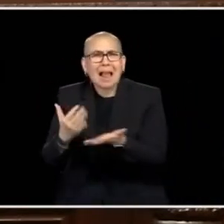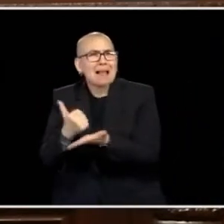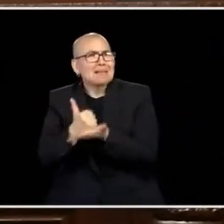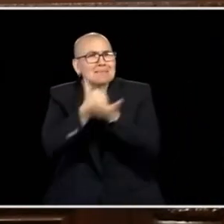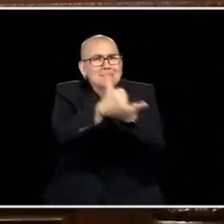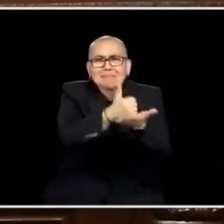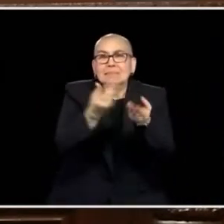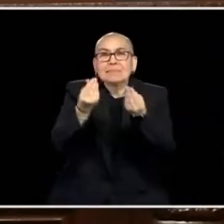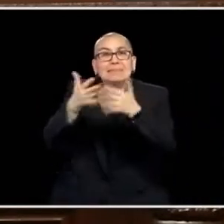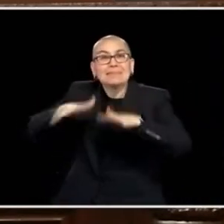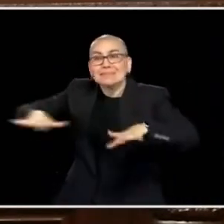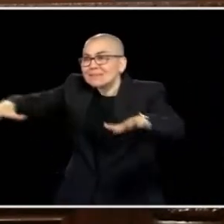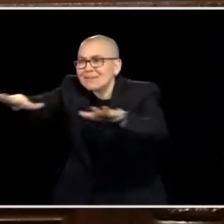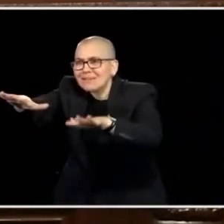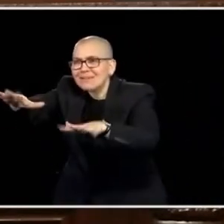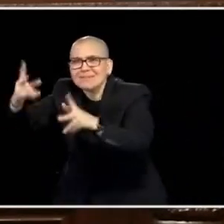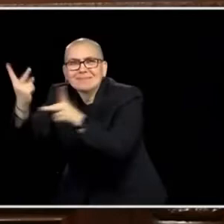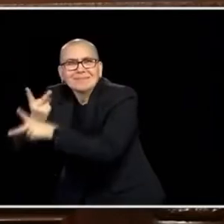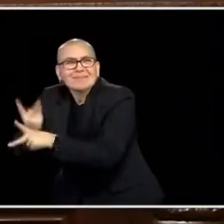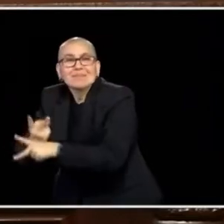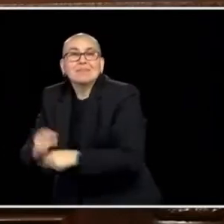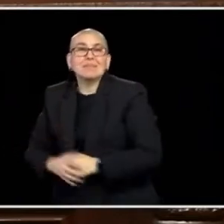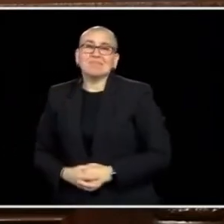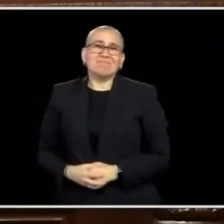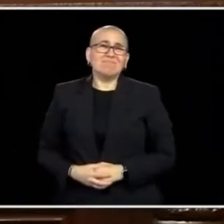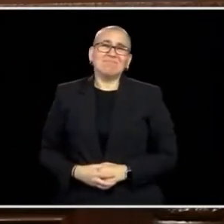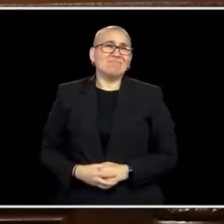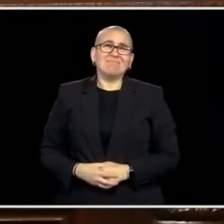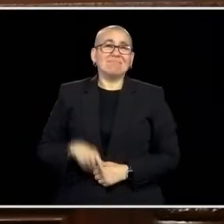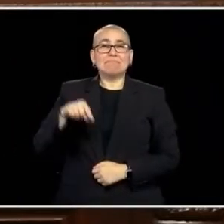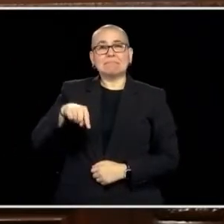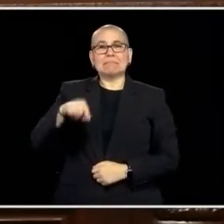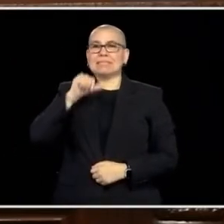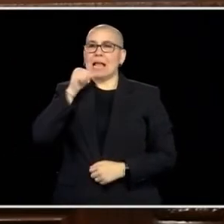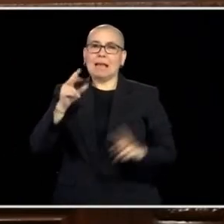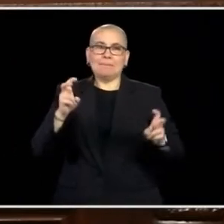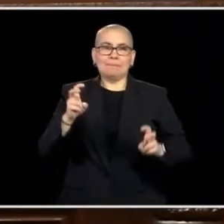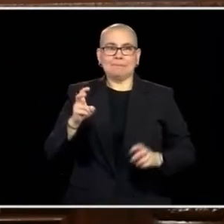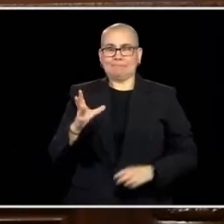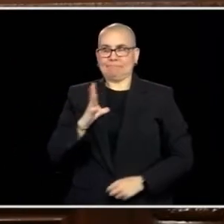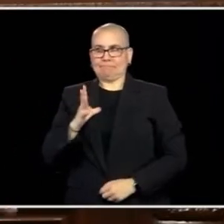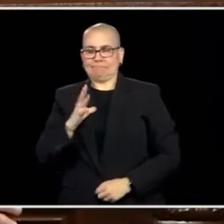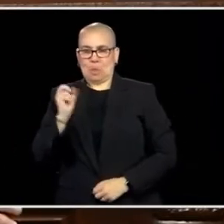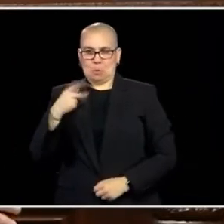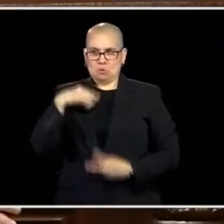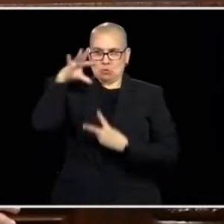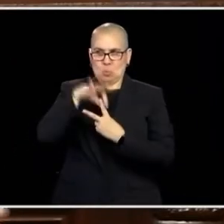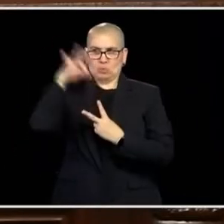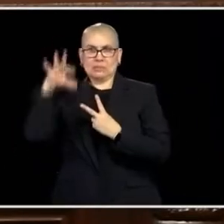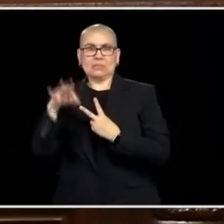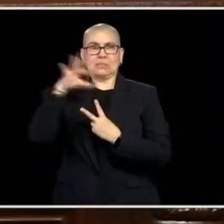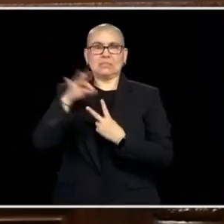ON OUR LAND. THIS IS NOT AN ISSUE THAT FORCES US TO CHOOSE AN IDEOLOGICAL POSITION, IT IS